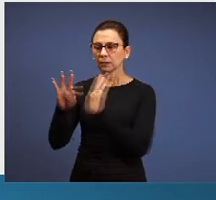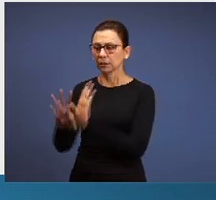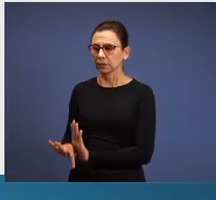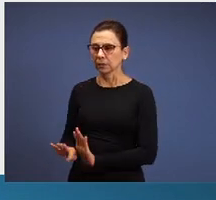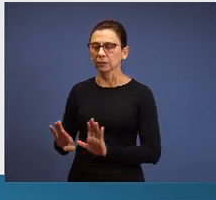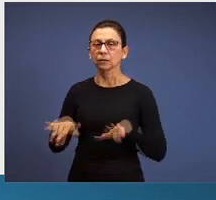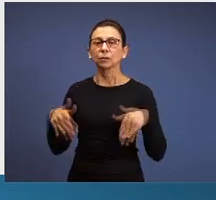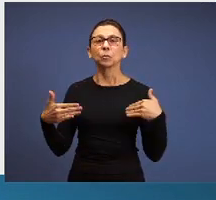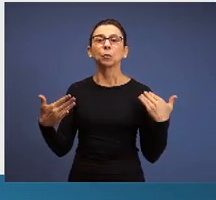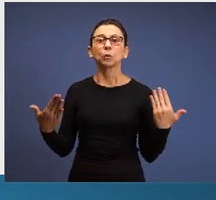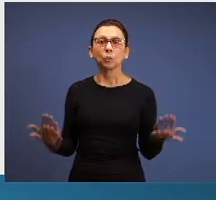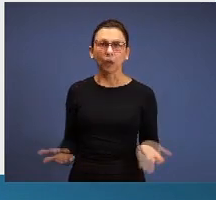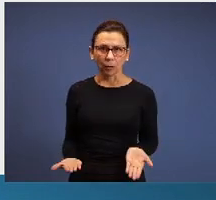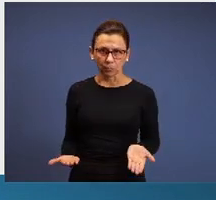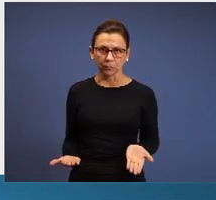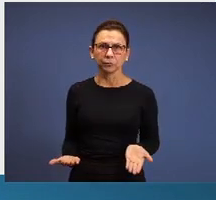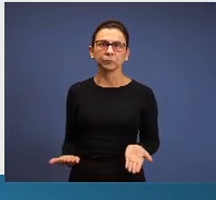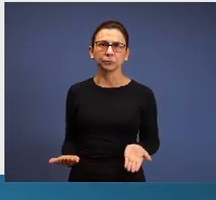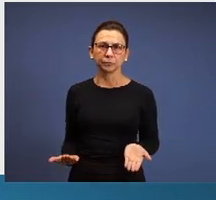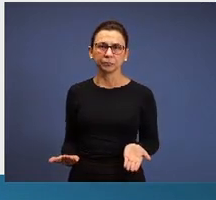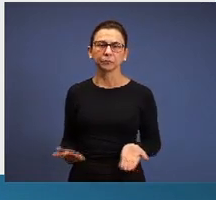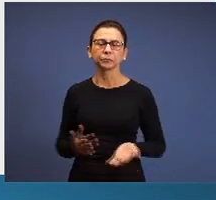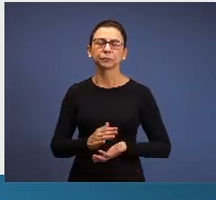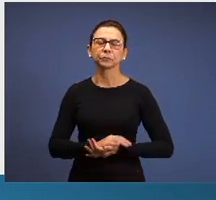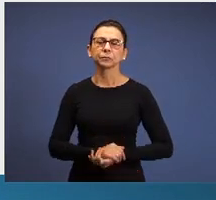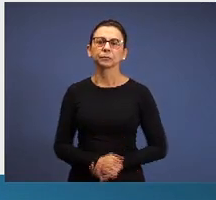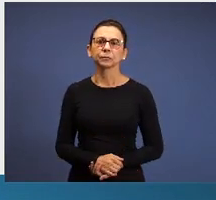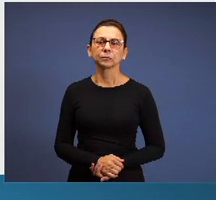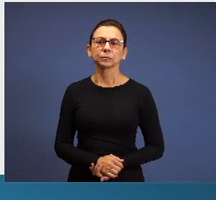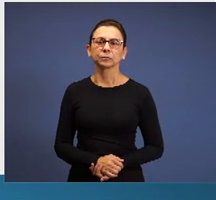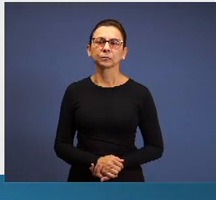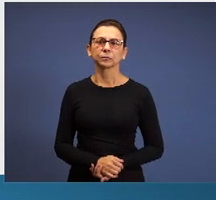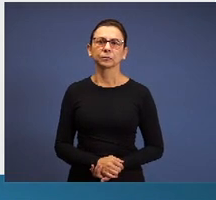Sardis, in the letter to Sardis. And then,